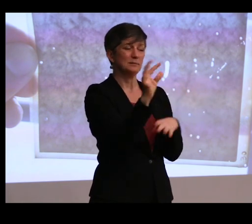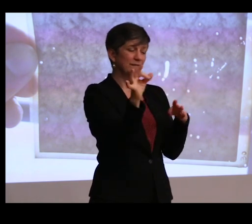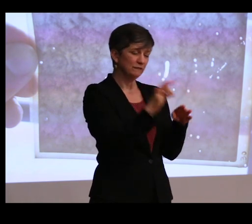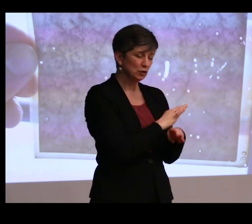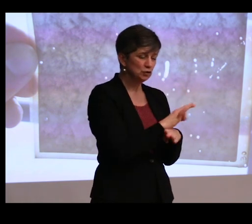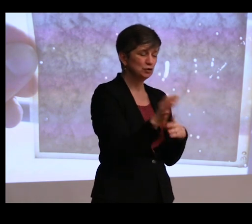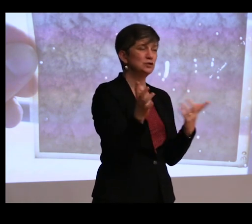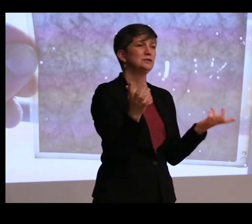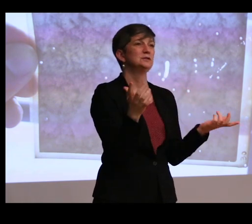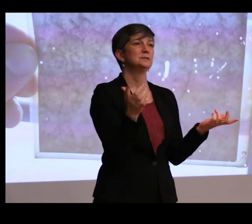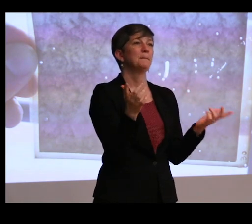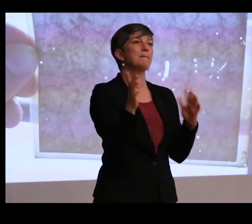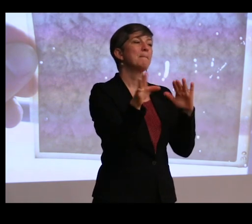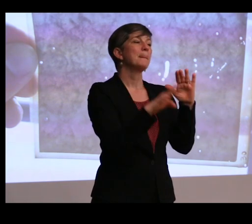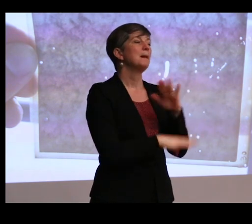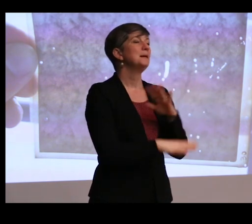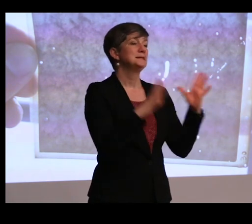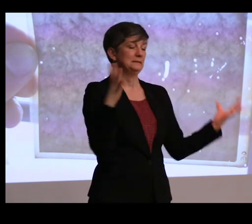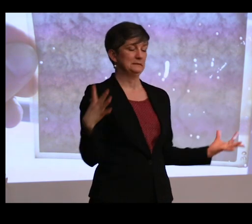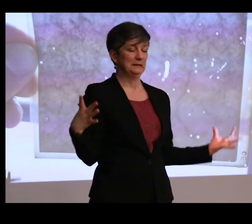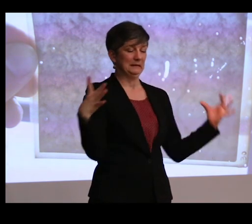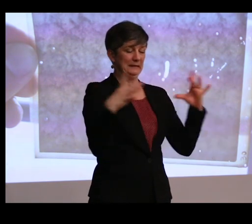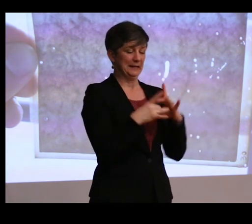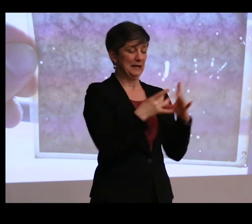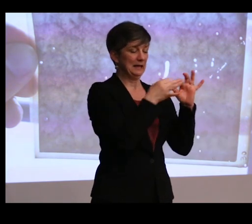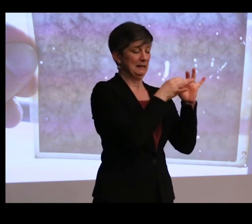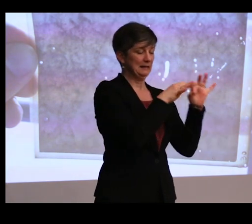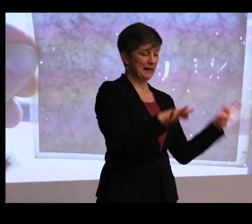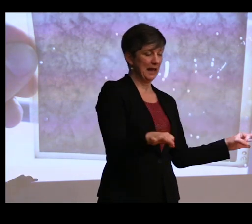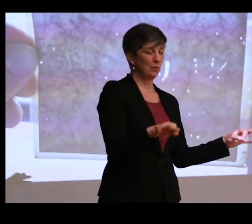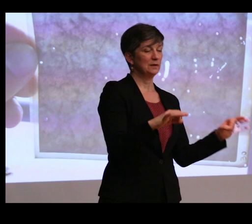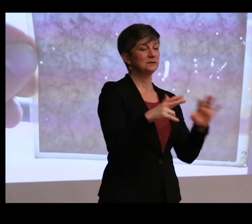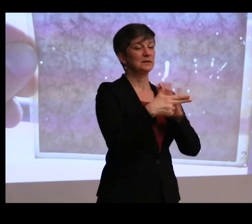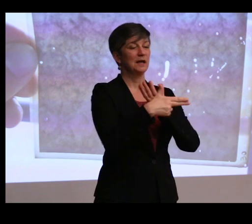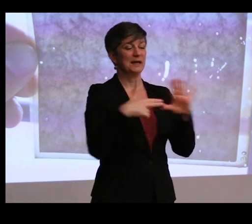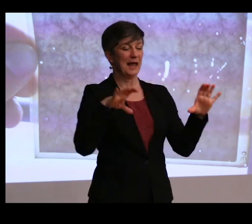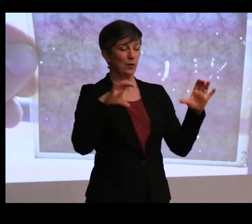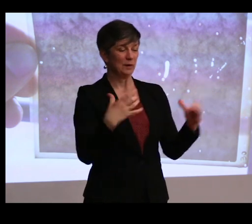and basically linking language, categorization of things, how